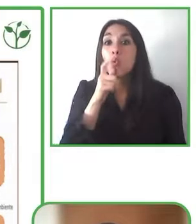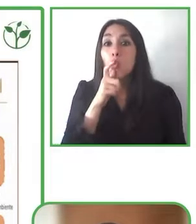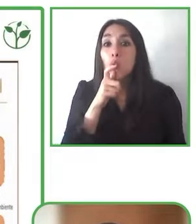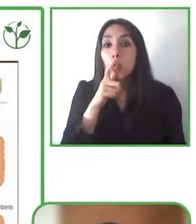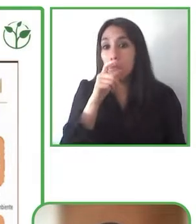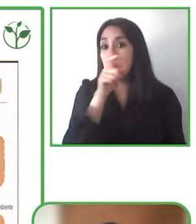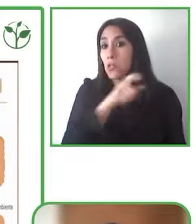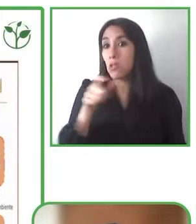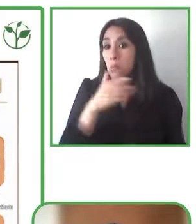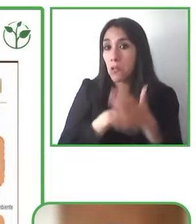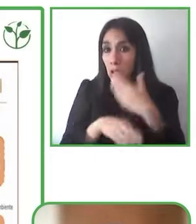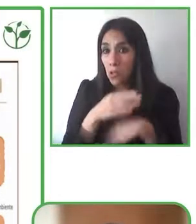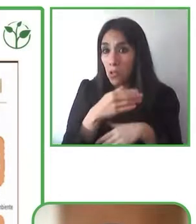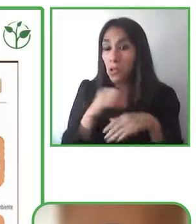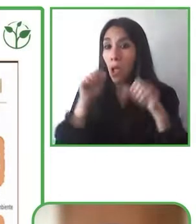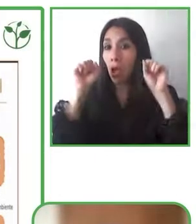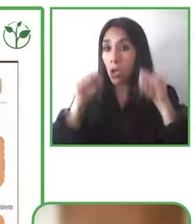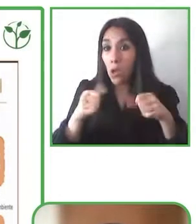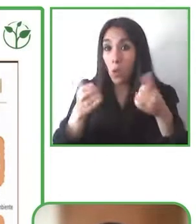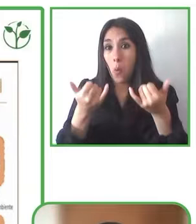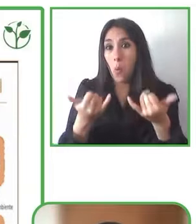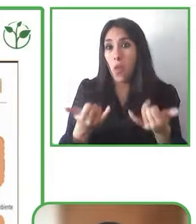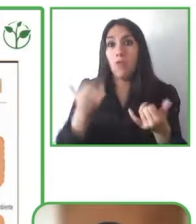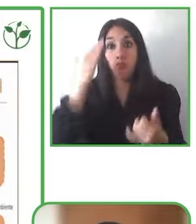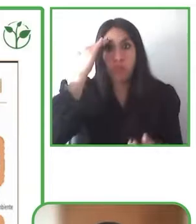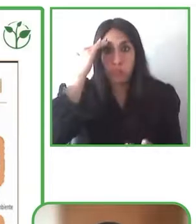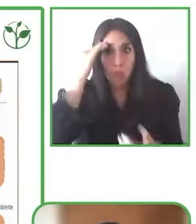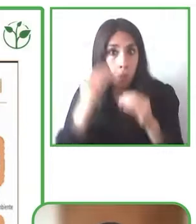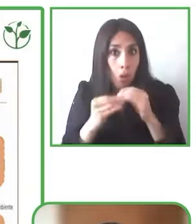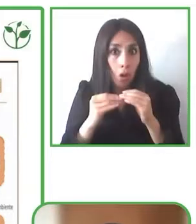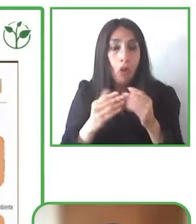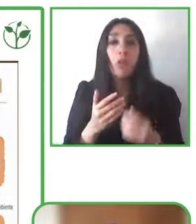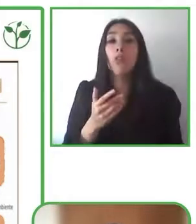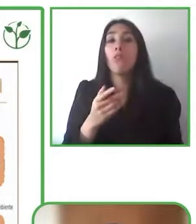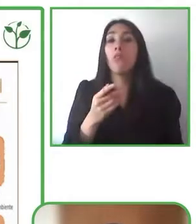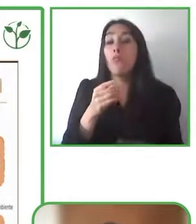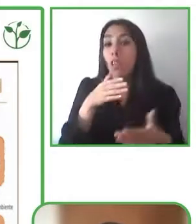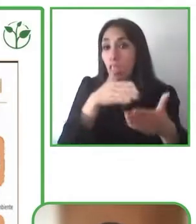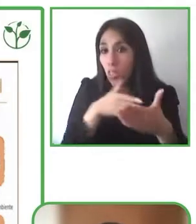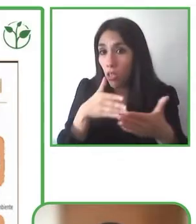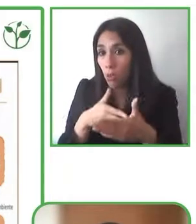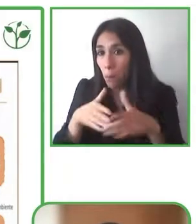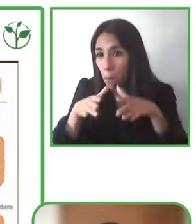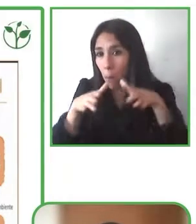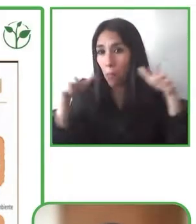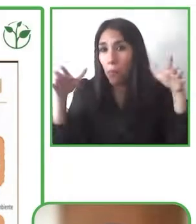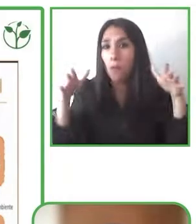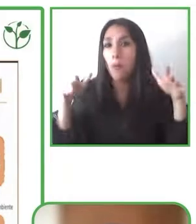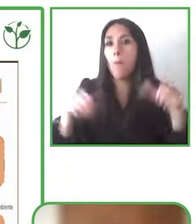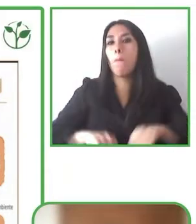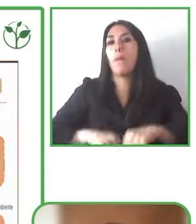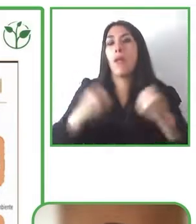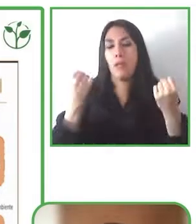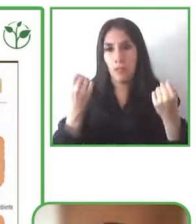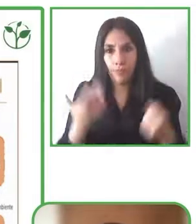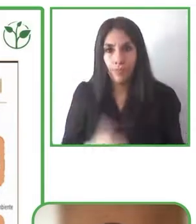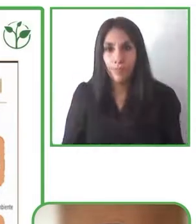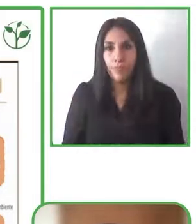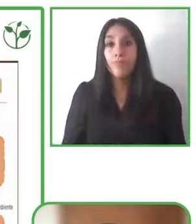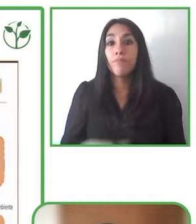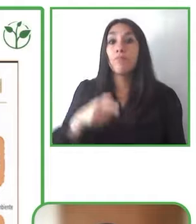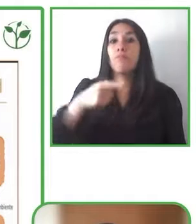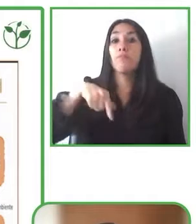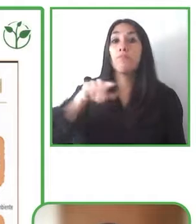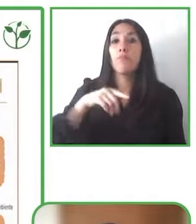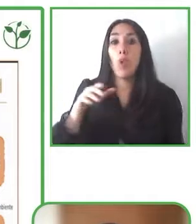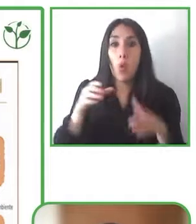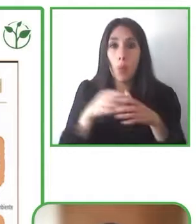type of disability that was even made bigger to allow all groups